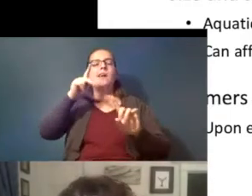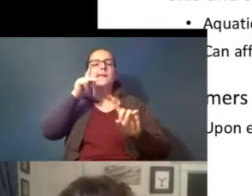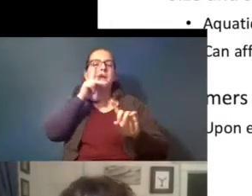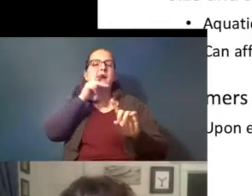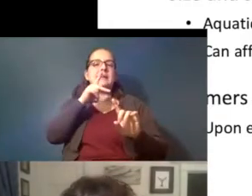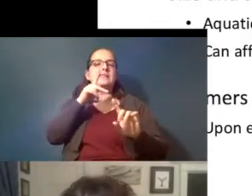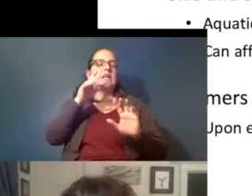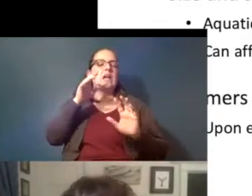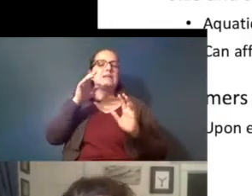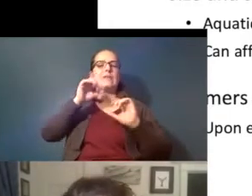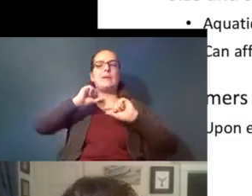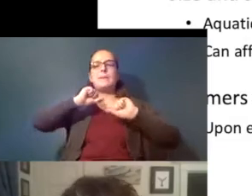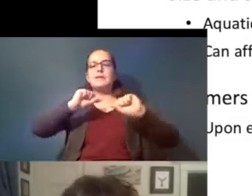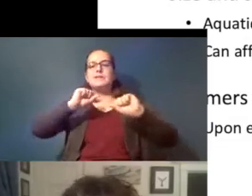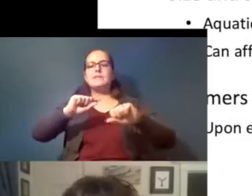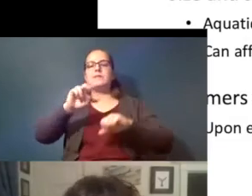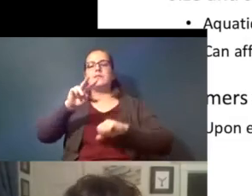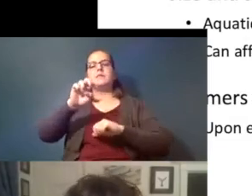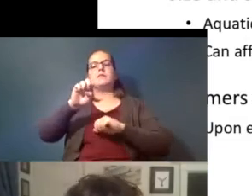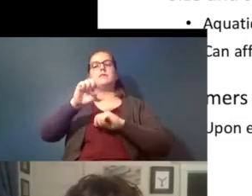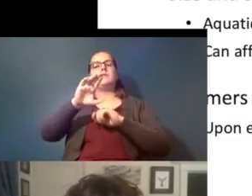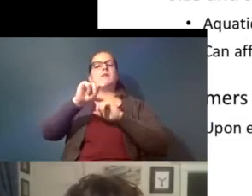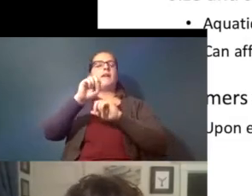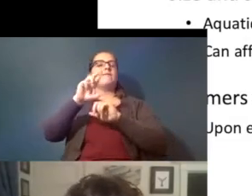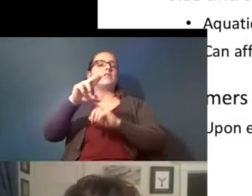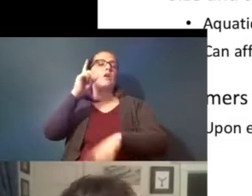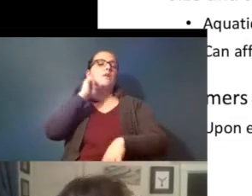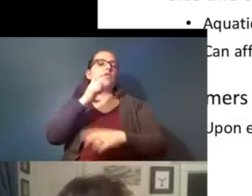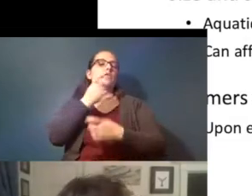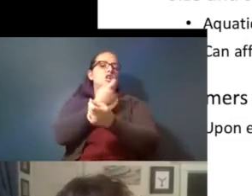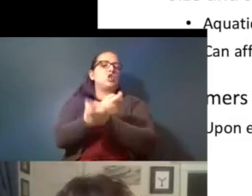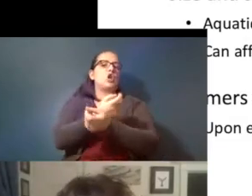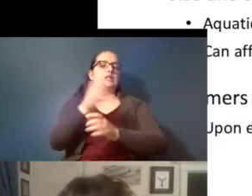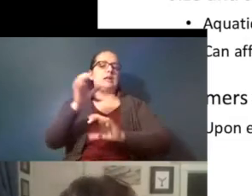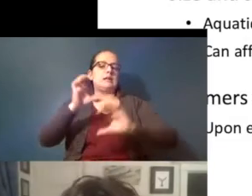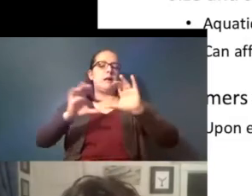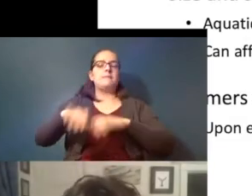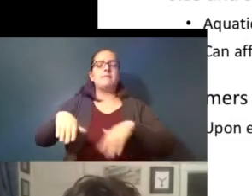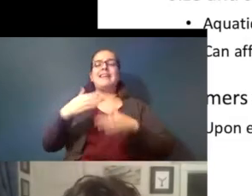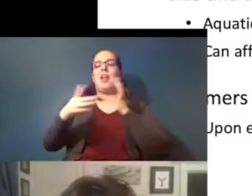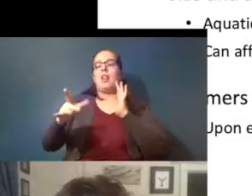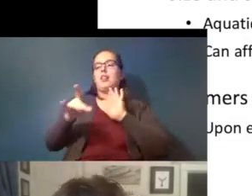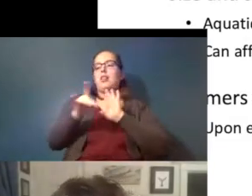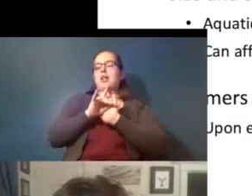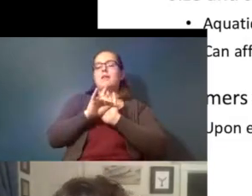a potential vector for toxic chemicals that things were sticking to them once they got into the water